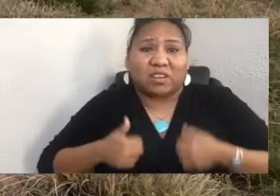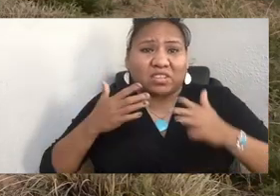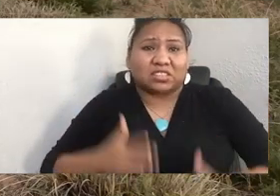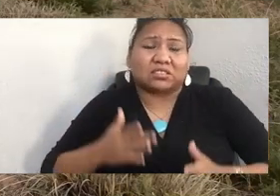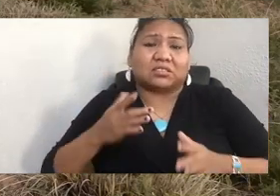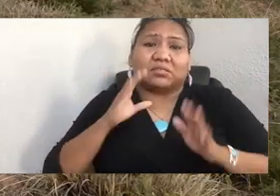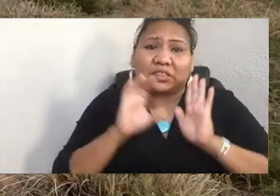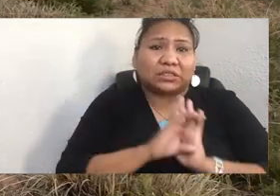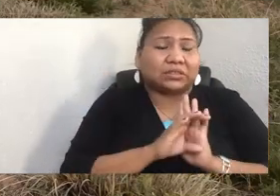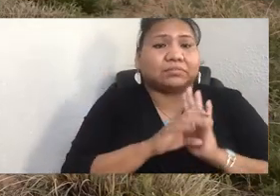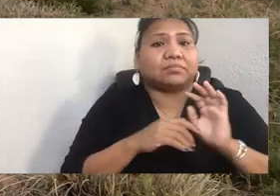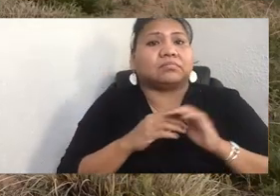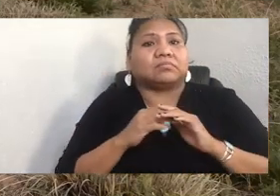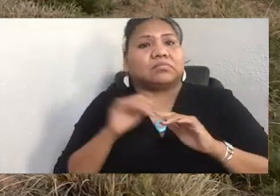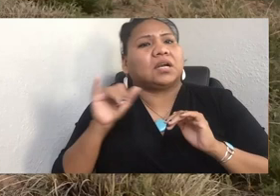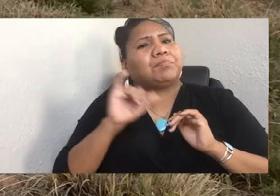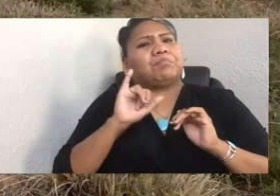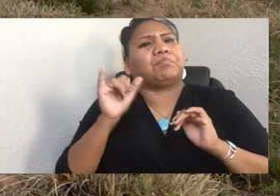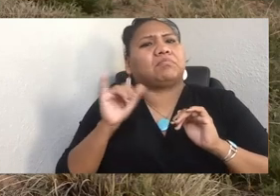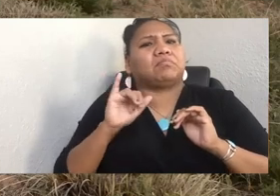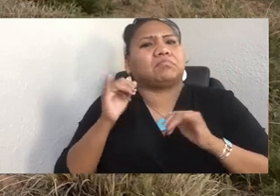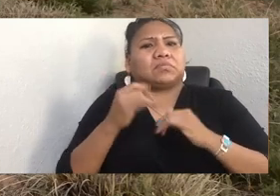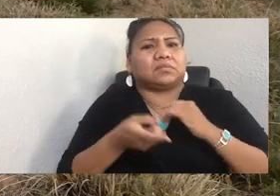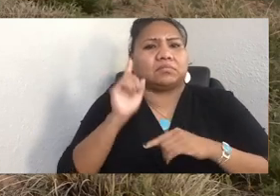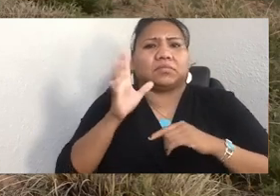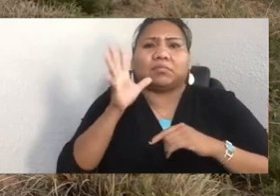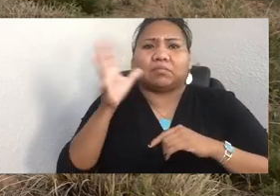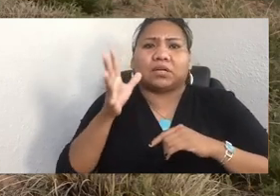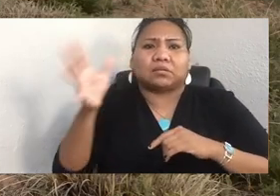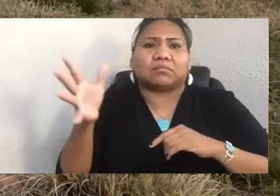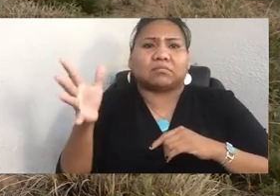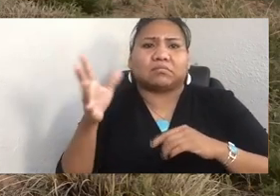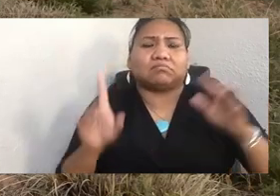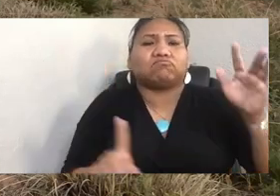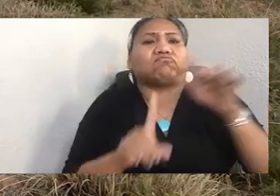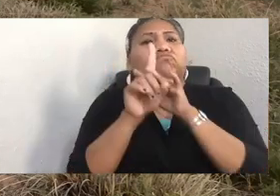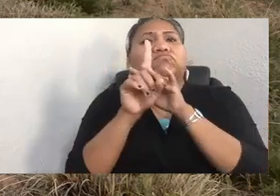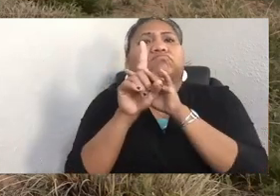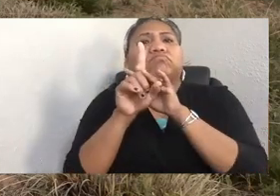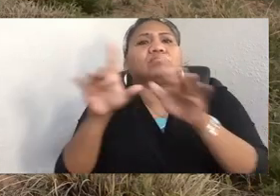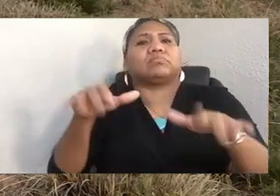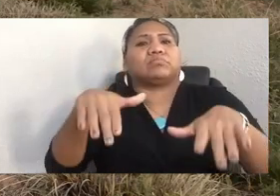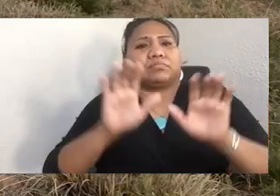she returned from the grave and stood next to me and told me it was going to be OK.